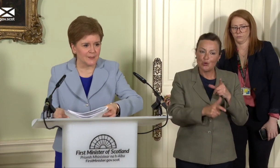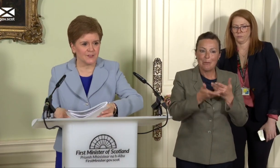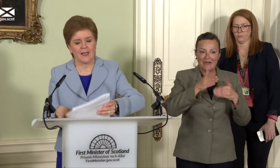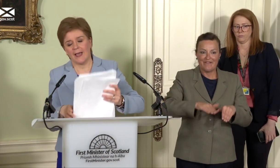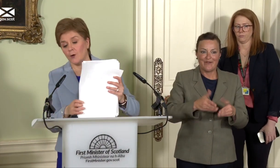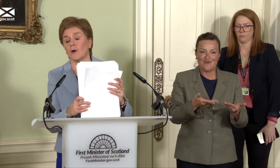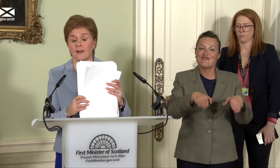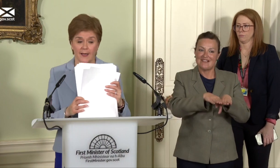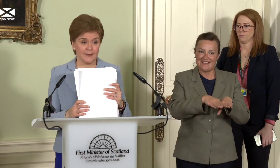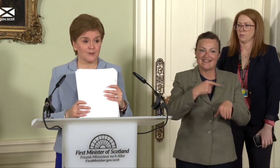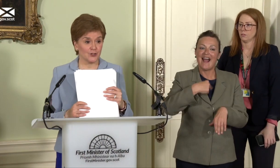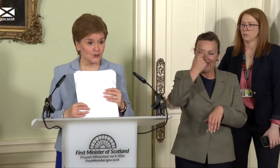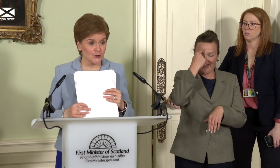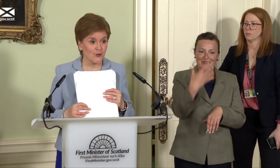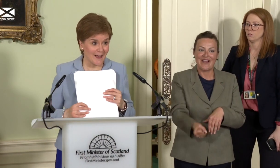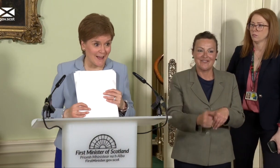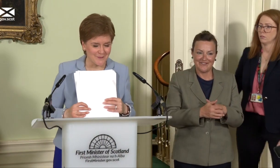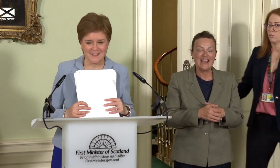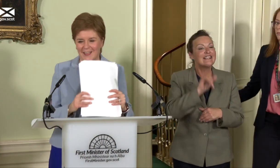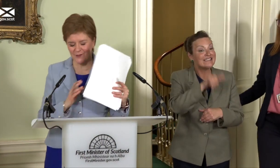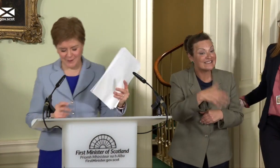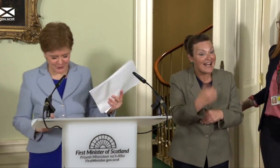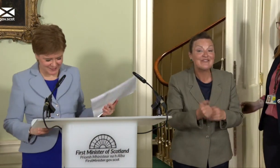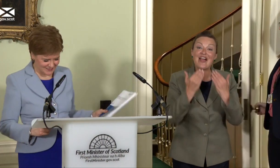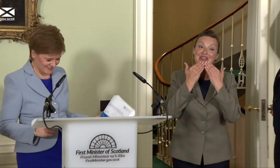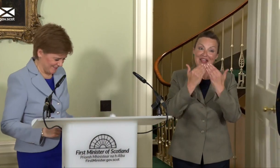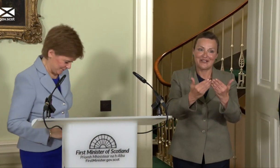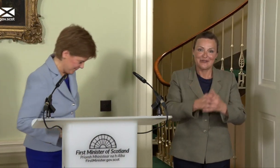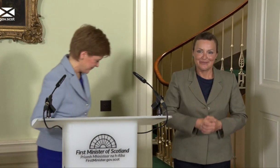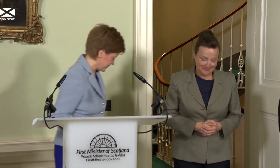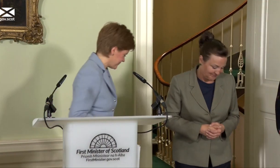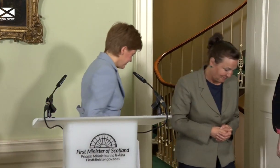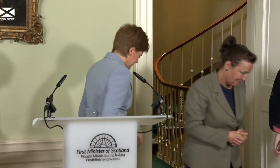I don't think you have, though. Well, I can assure you, I have. Thank you very much indeed. Thanks, everyone.